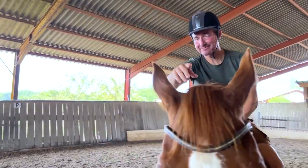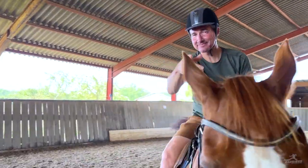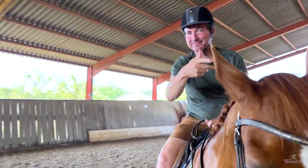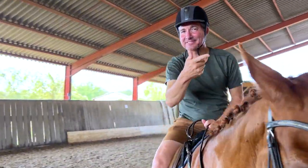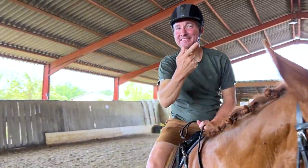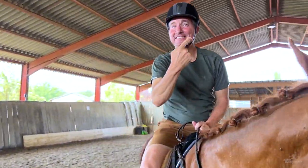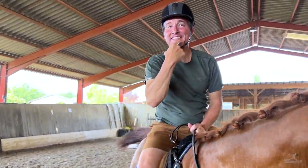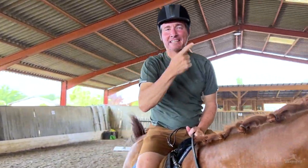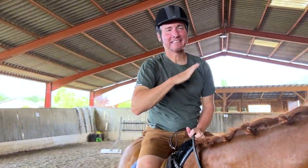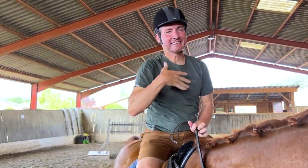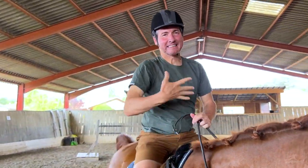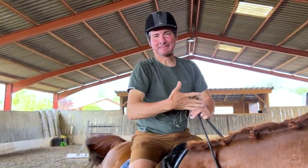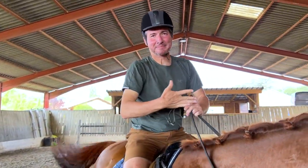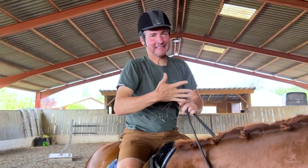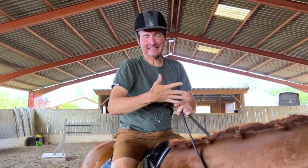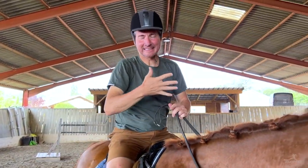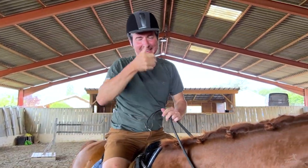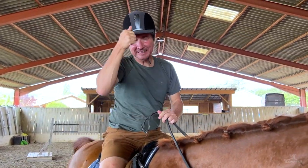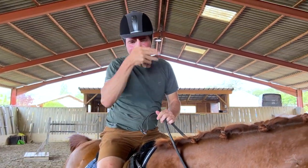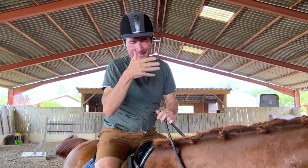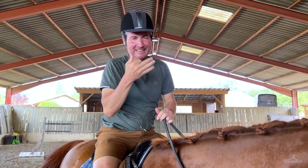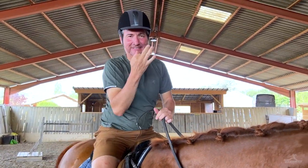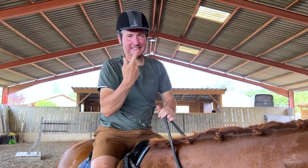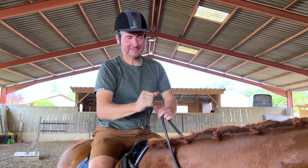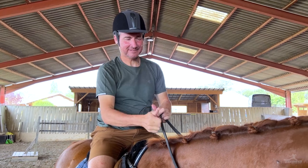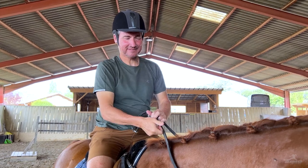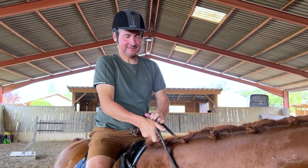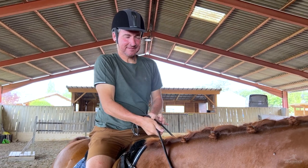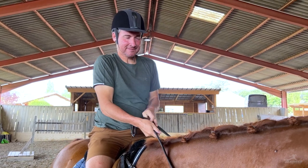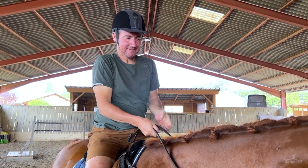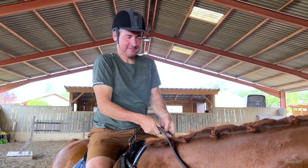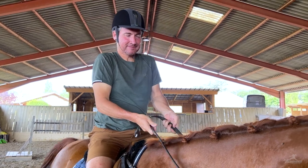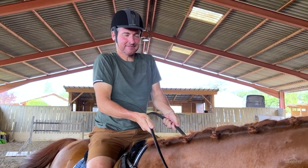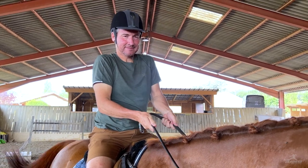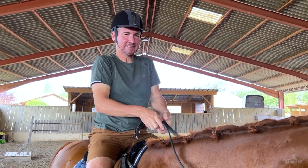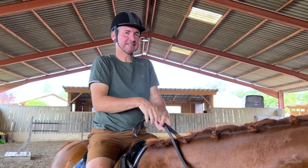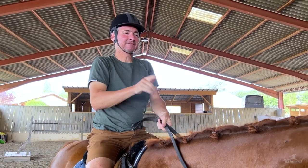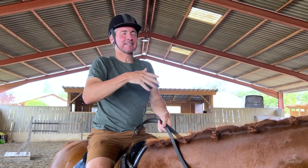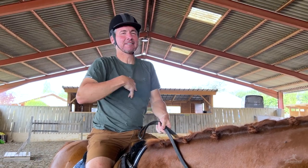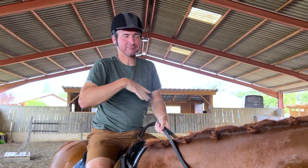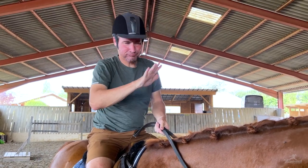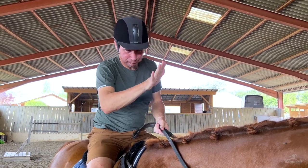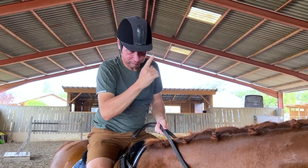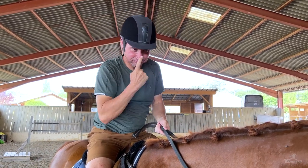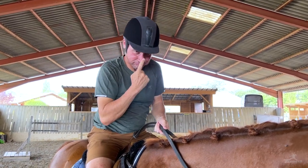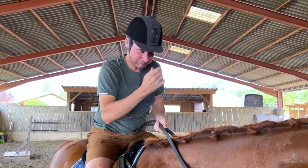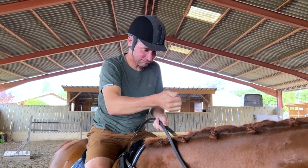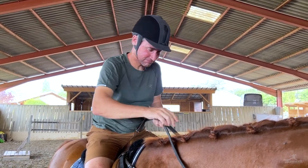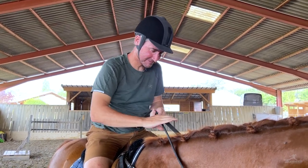She told me that America and France are very different. I respect her expert opinion!